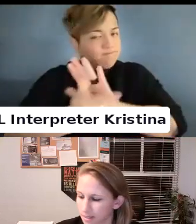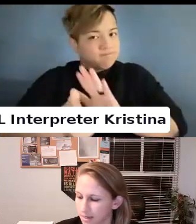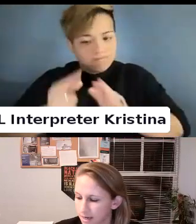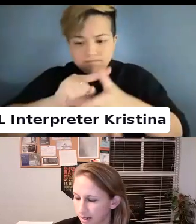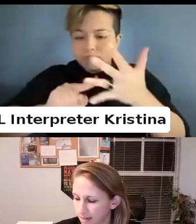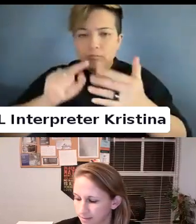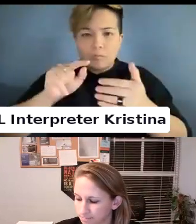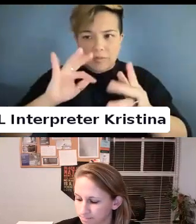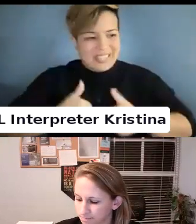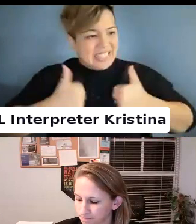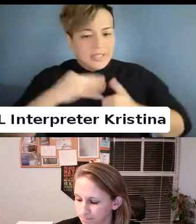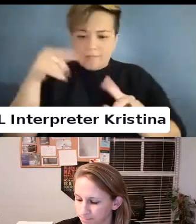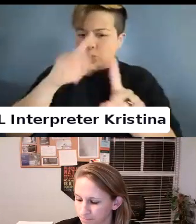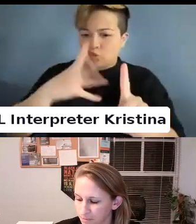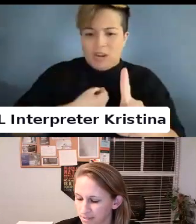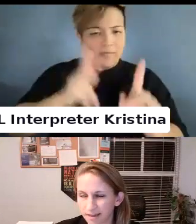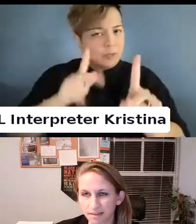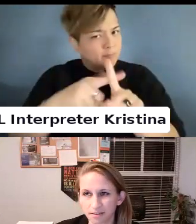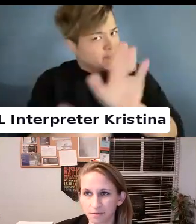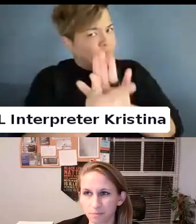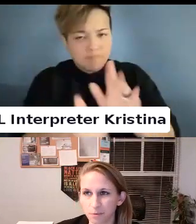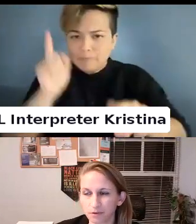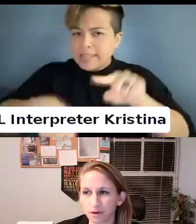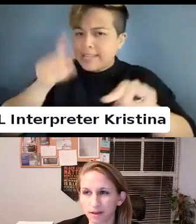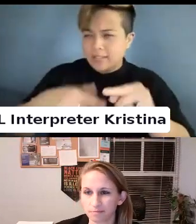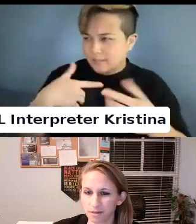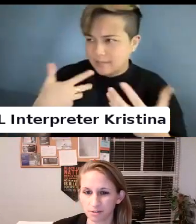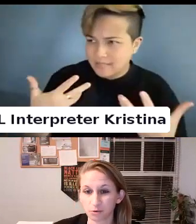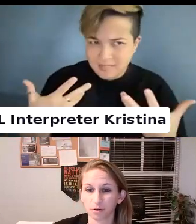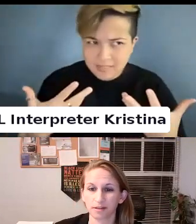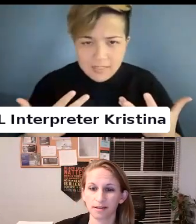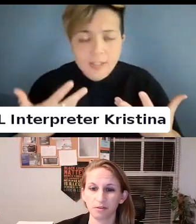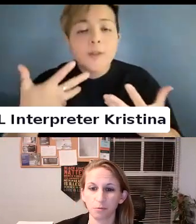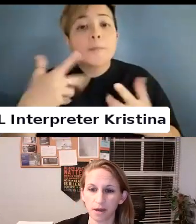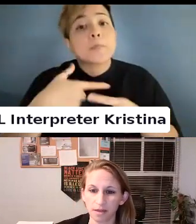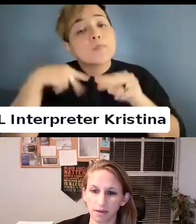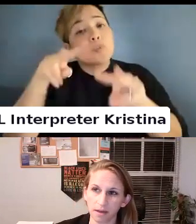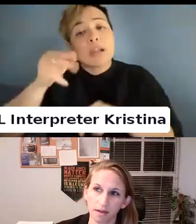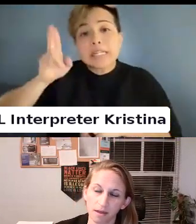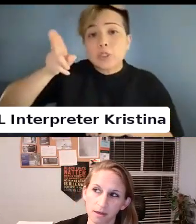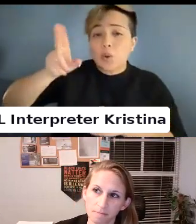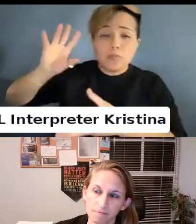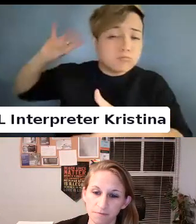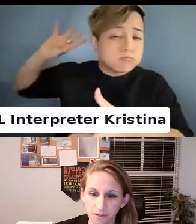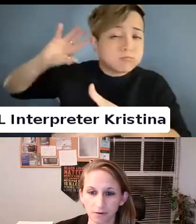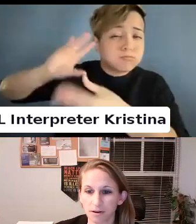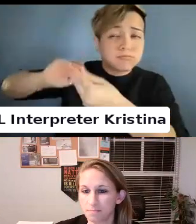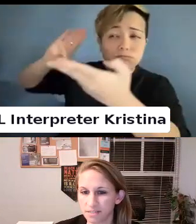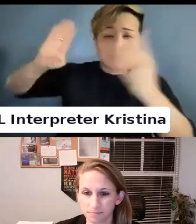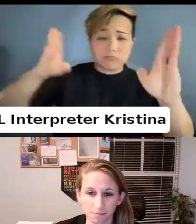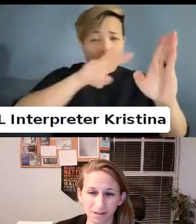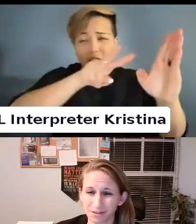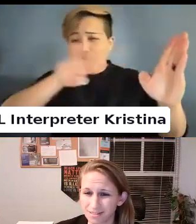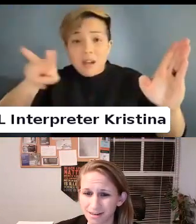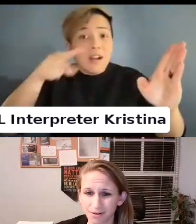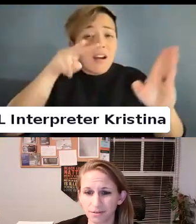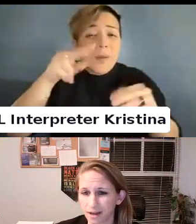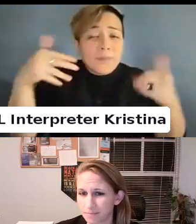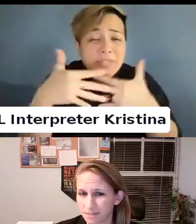I think when we look at historically the way that fear and misinformation and stereotypes